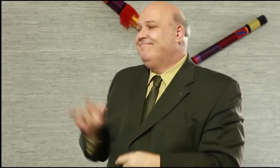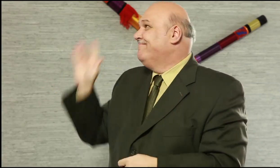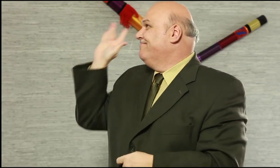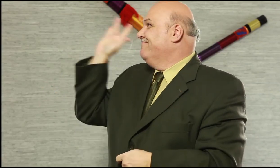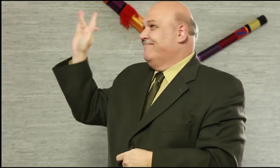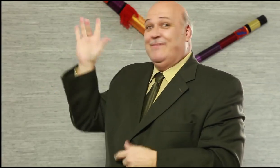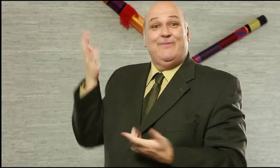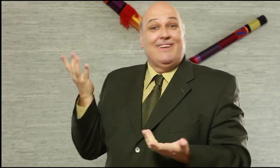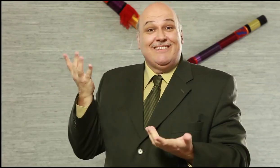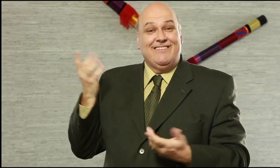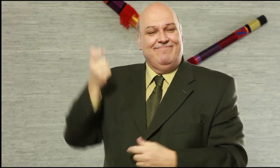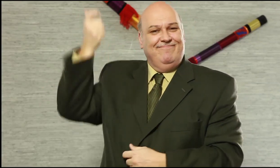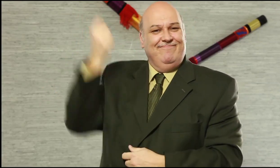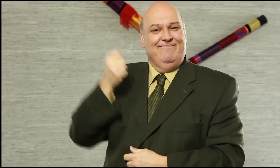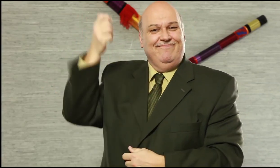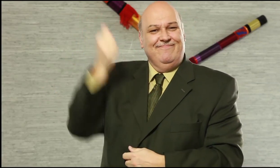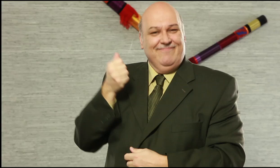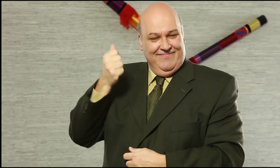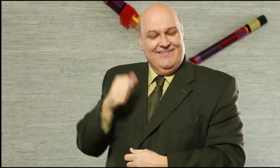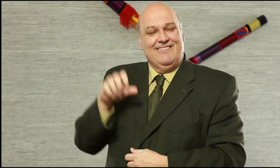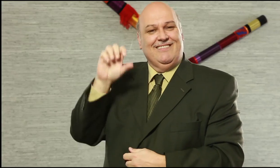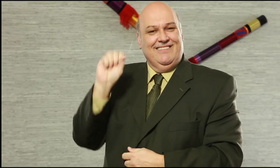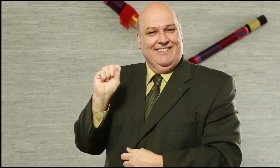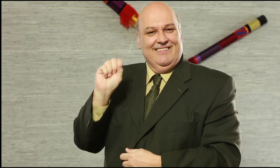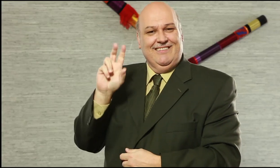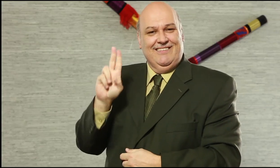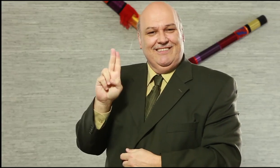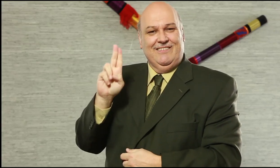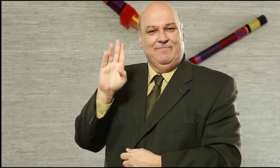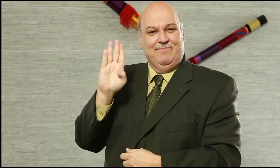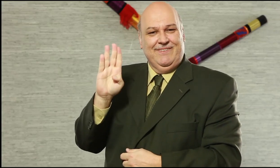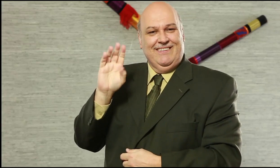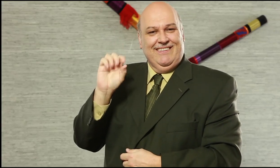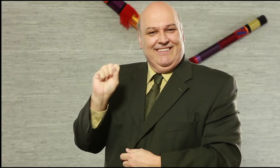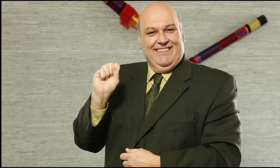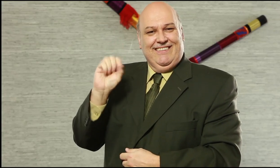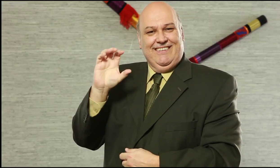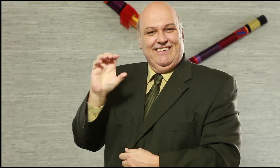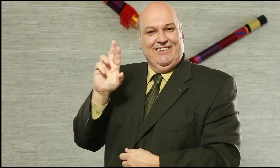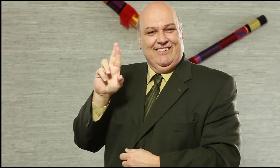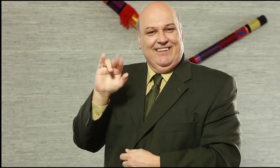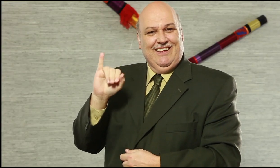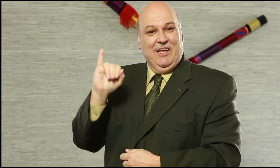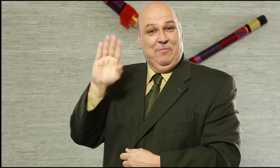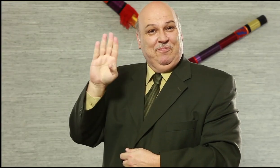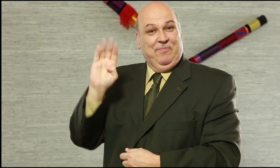won’t want to miss these recipes, on the